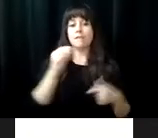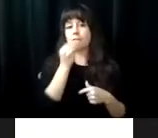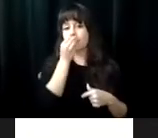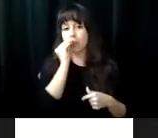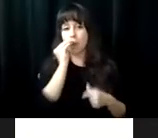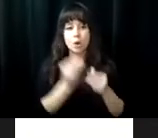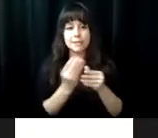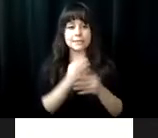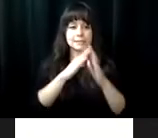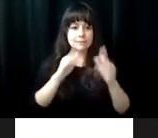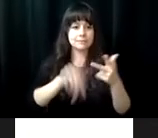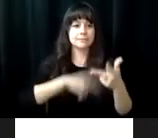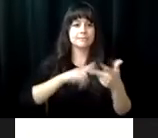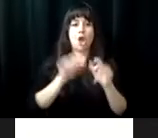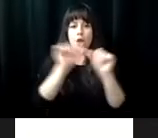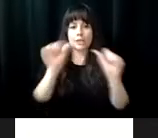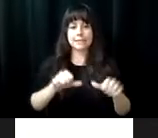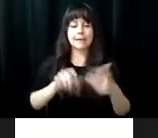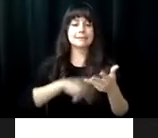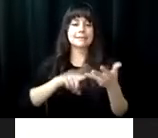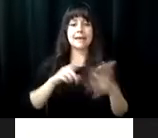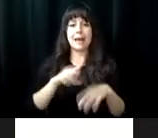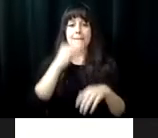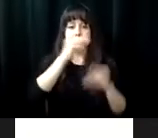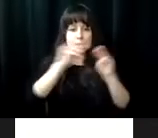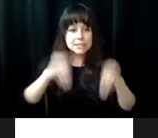s have work add the businesses such as Lewis ginter